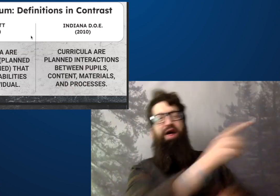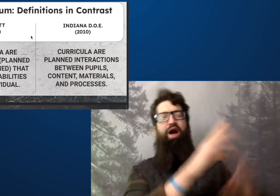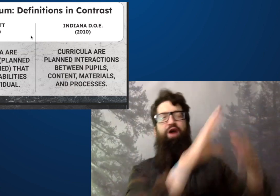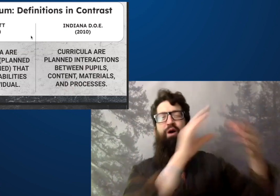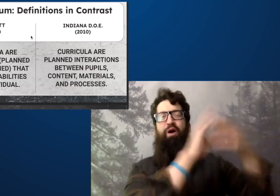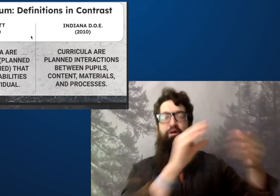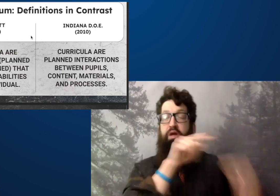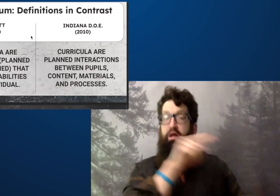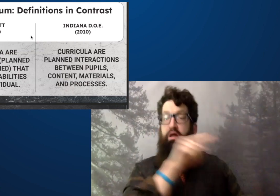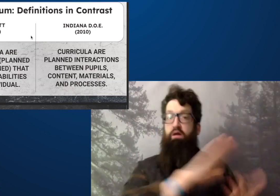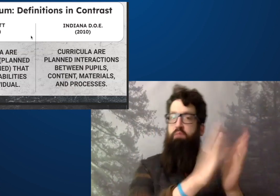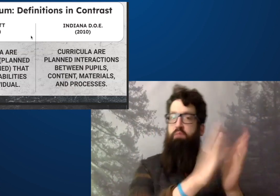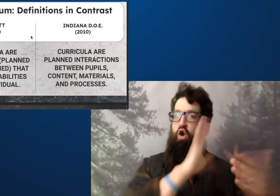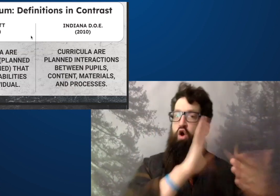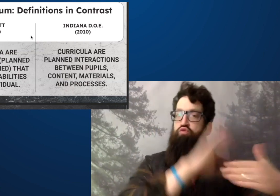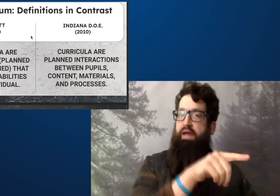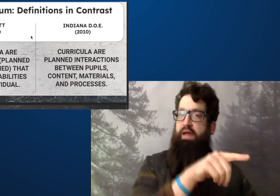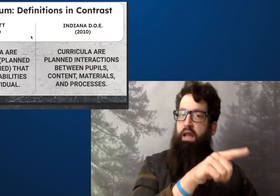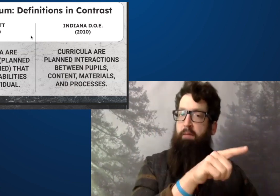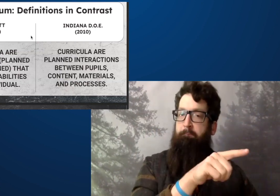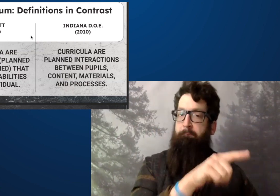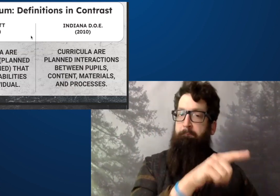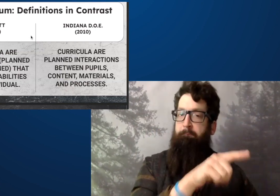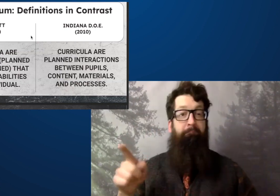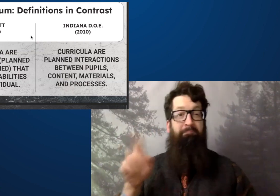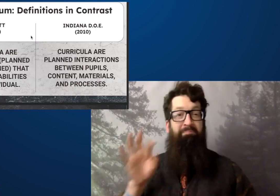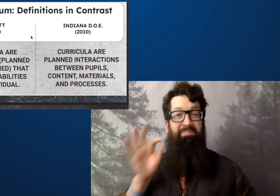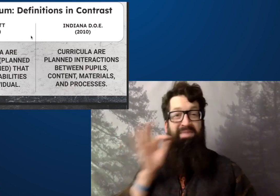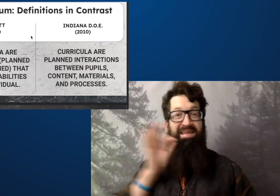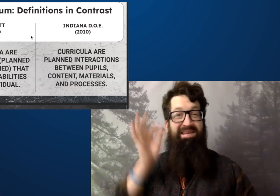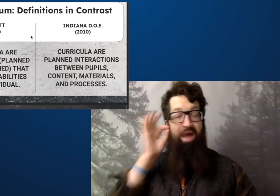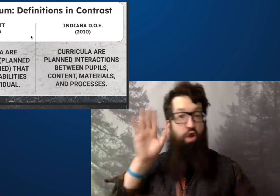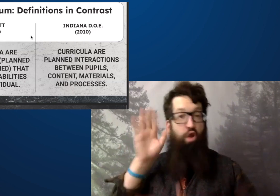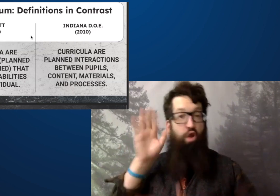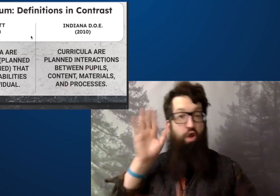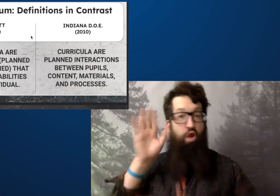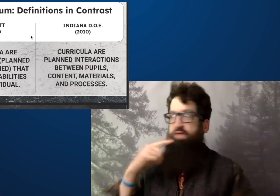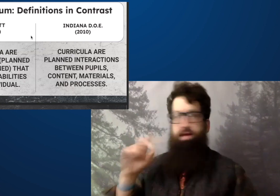And even if the teacher tells a story